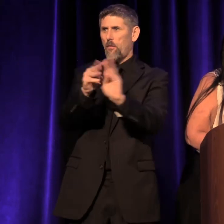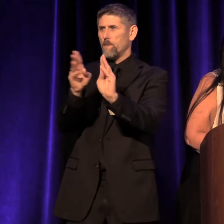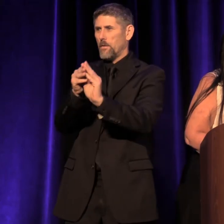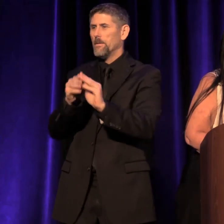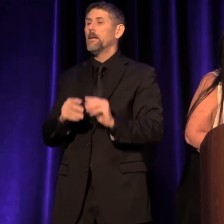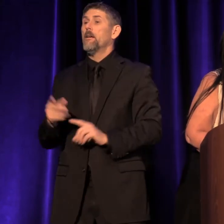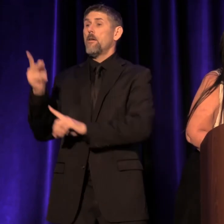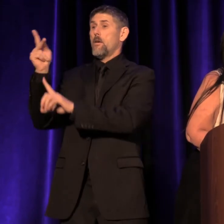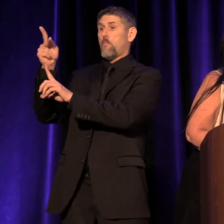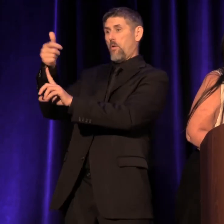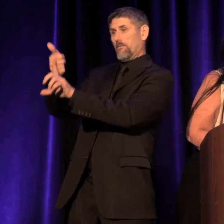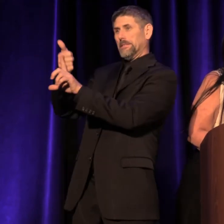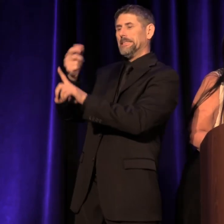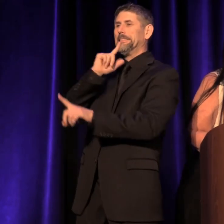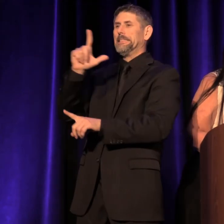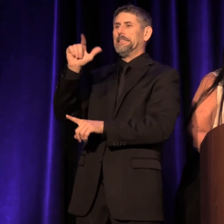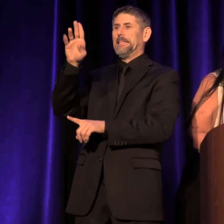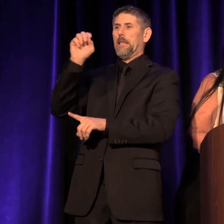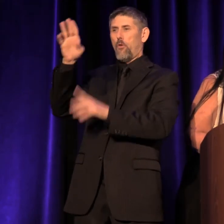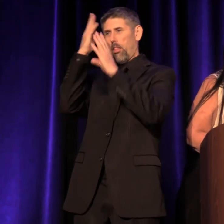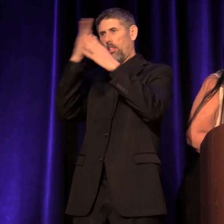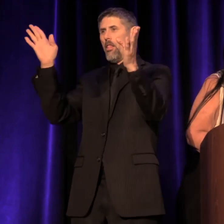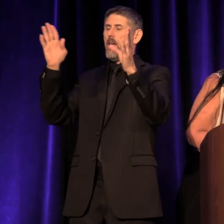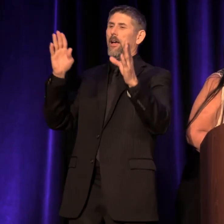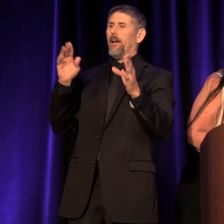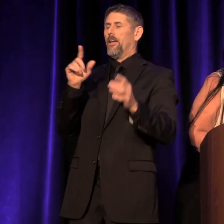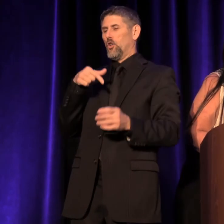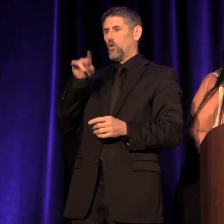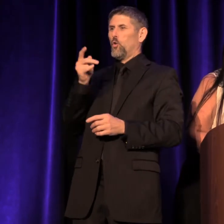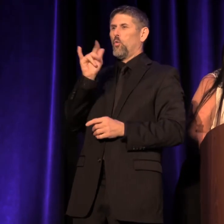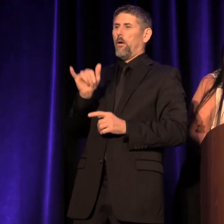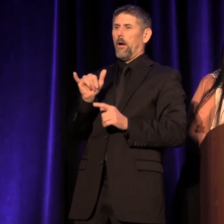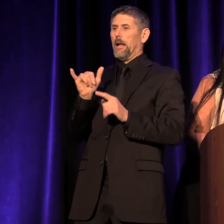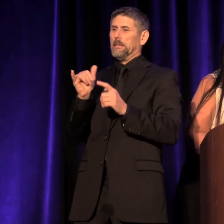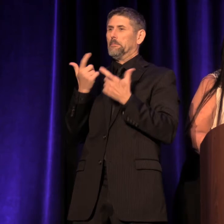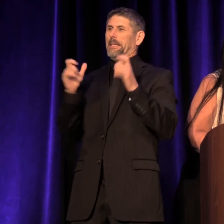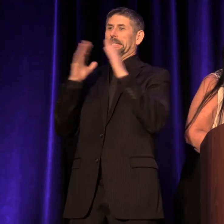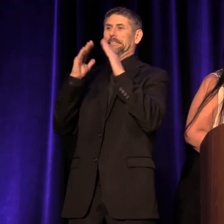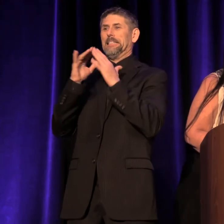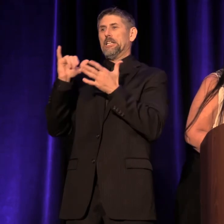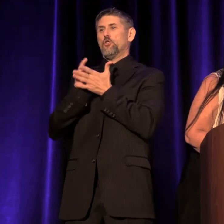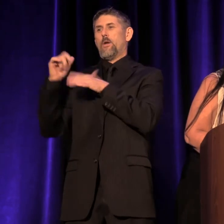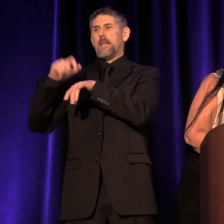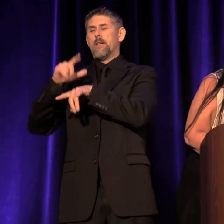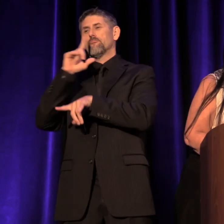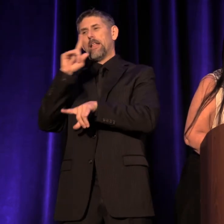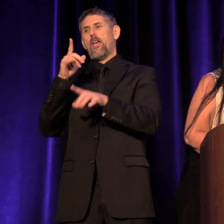Portland is the liberal, quirky, small town/big city that the New York Times is so fond of reporting about;